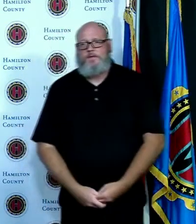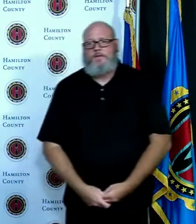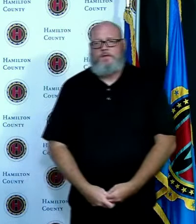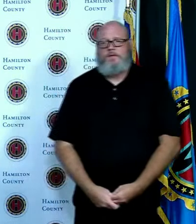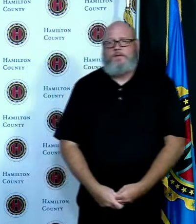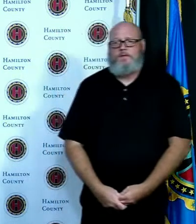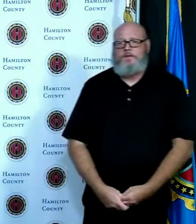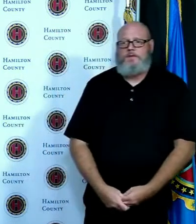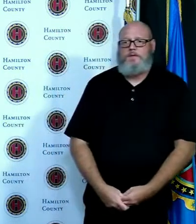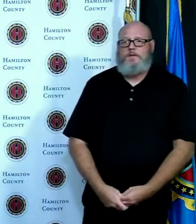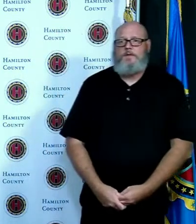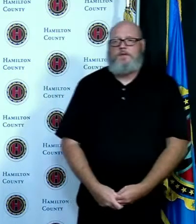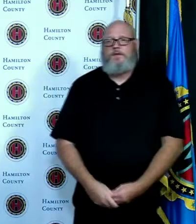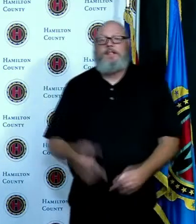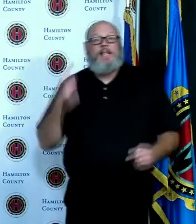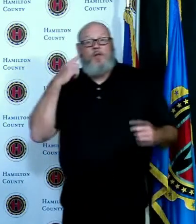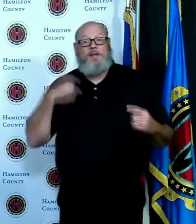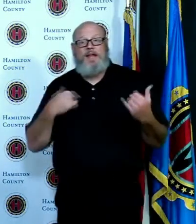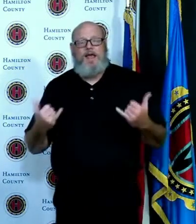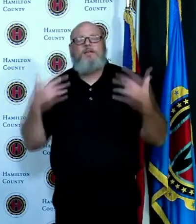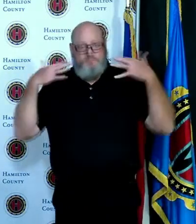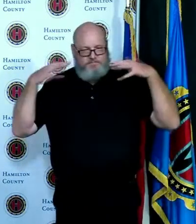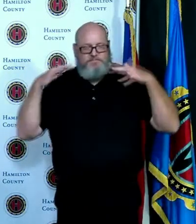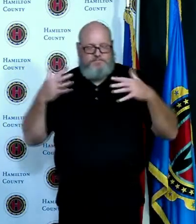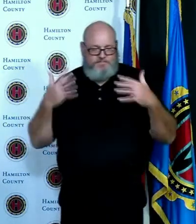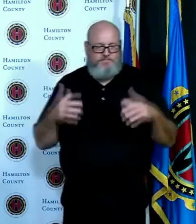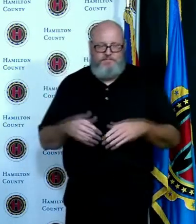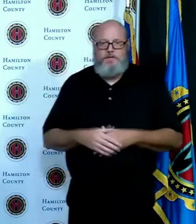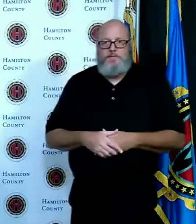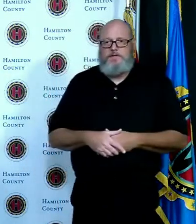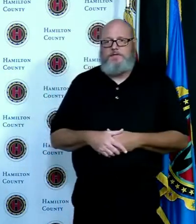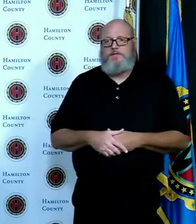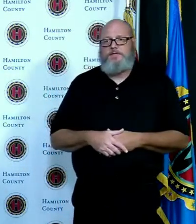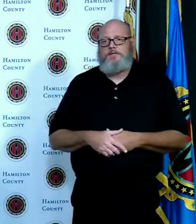how's this can you hear me now there we go yep sorry about that Sherry I know that